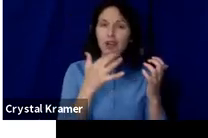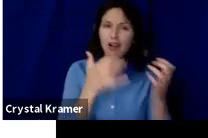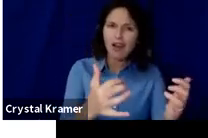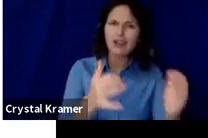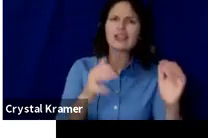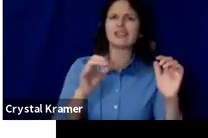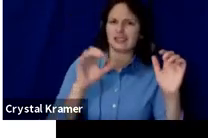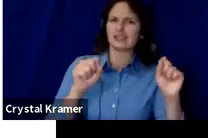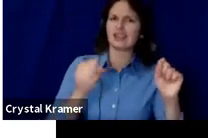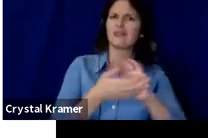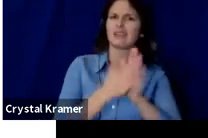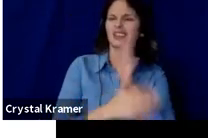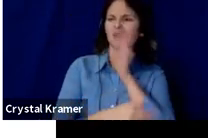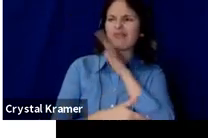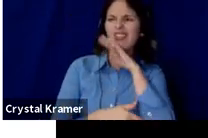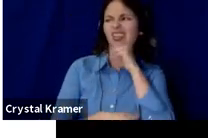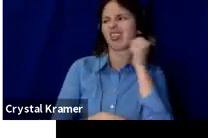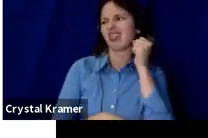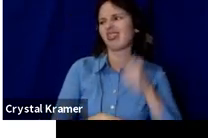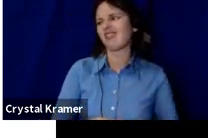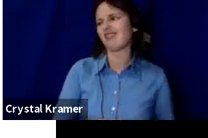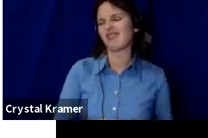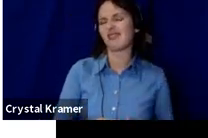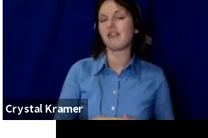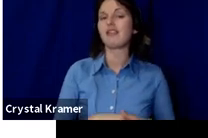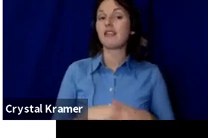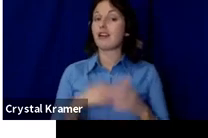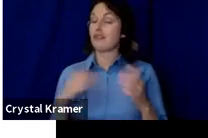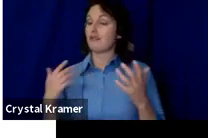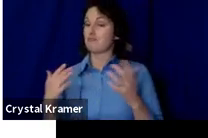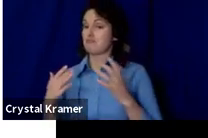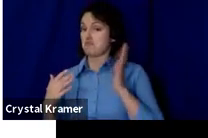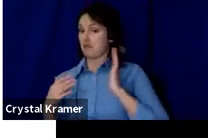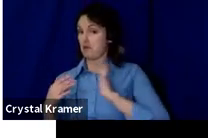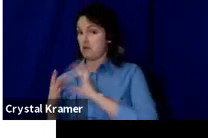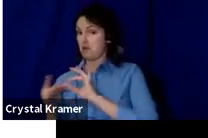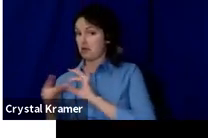As I spoke about before, building momentum is one of the key benefits of crowdfunding